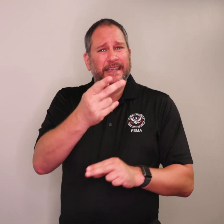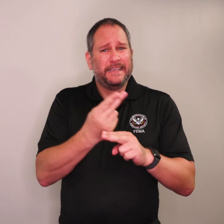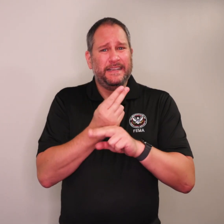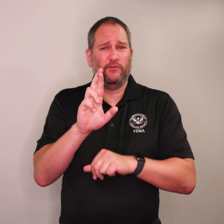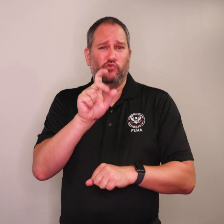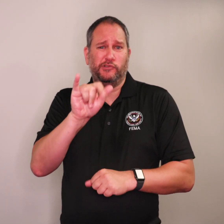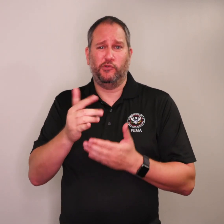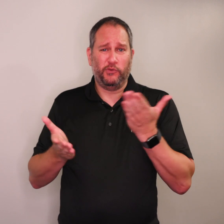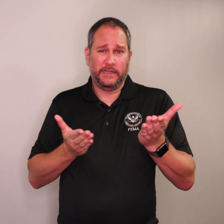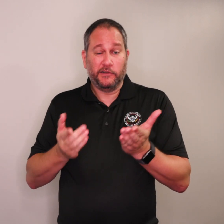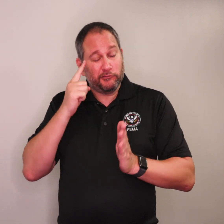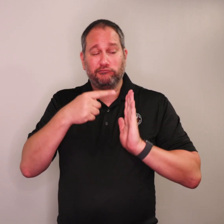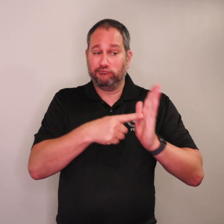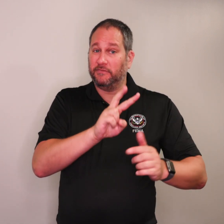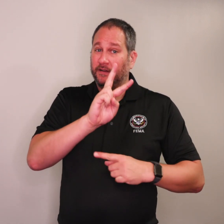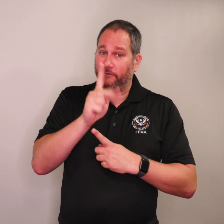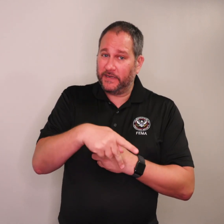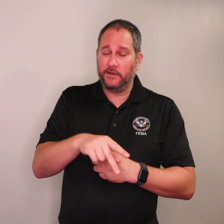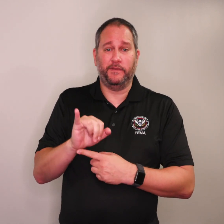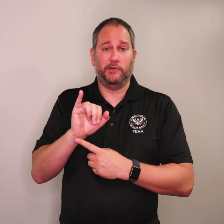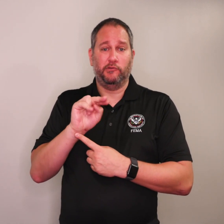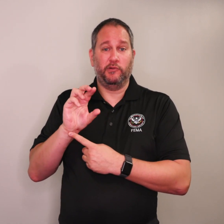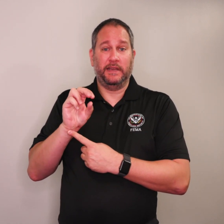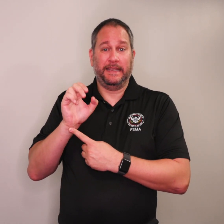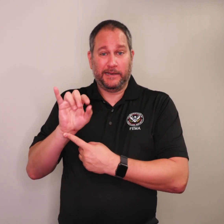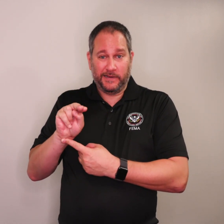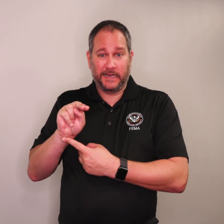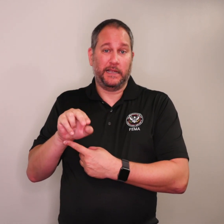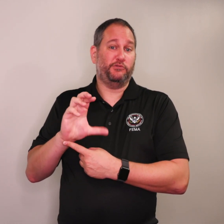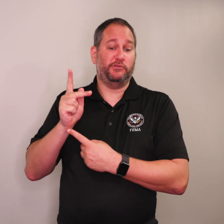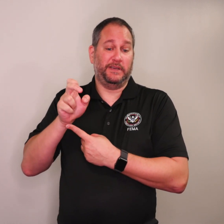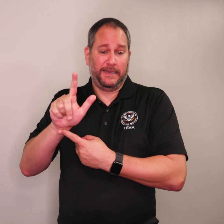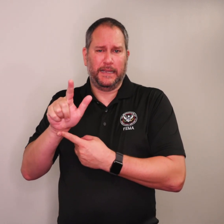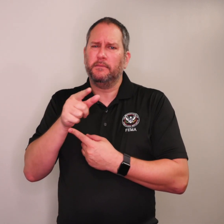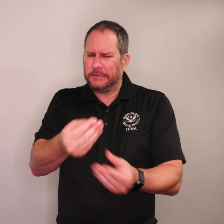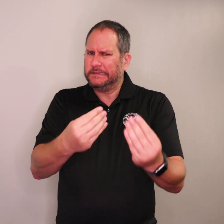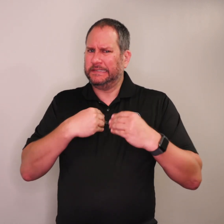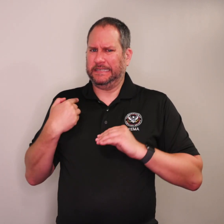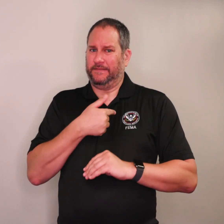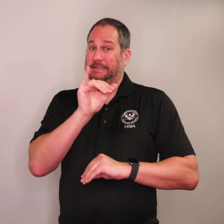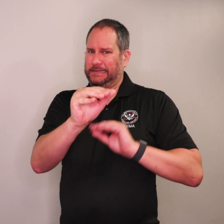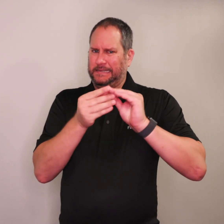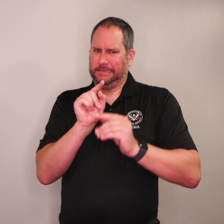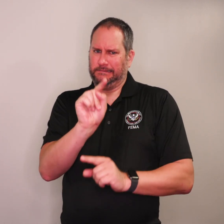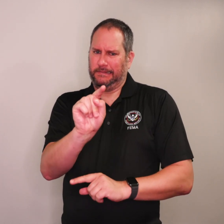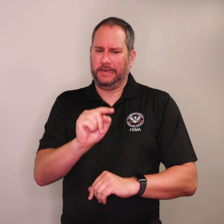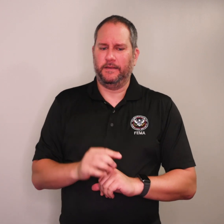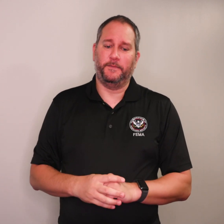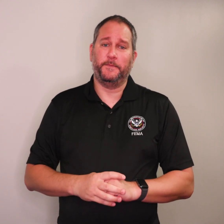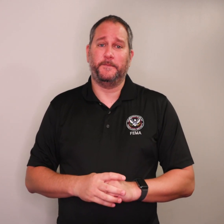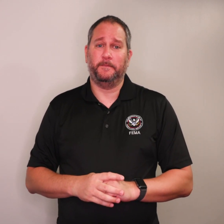If you use a relay service, such as a video phone InnoCaption, or CapTel,